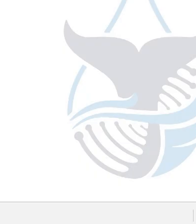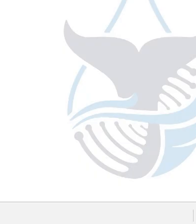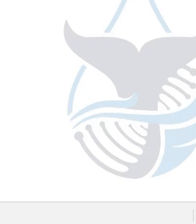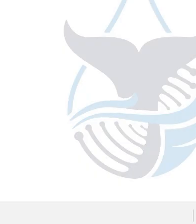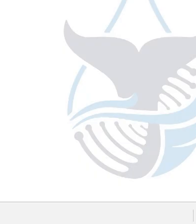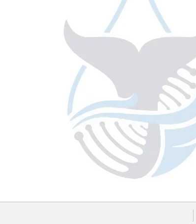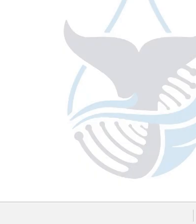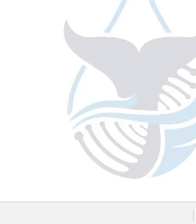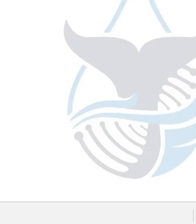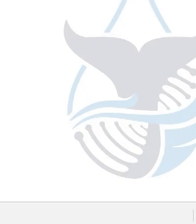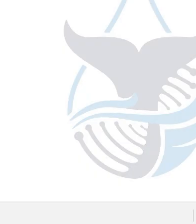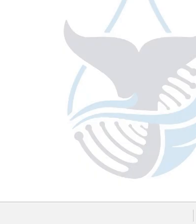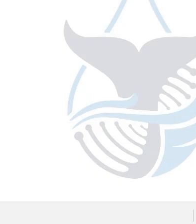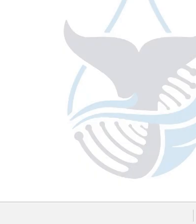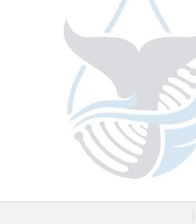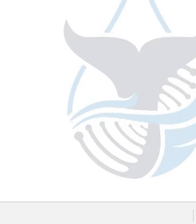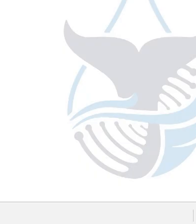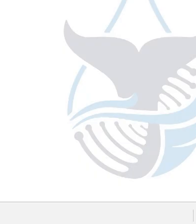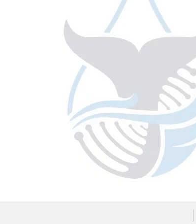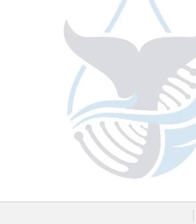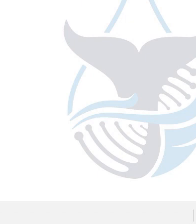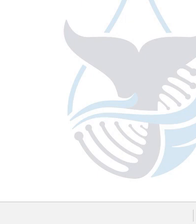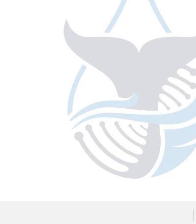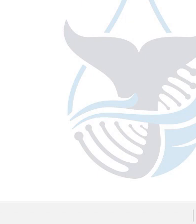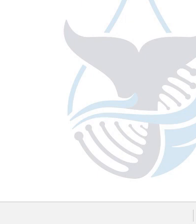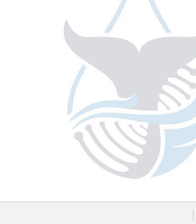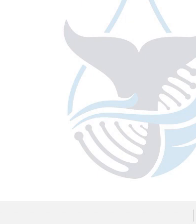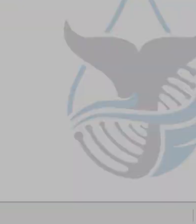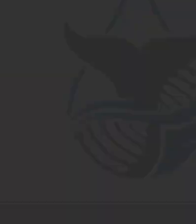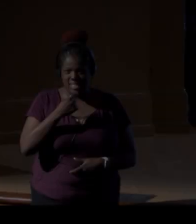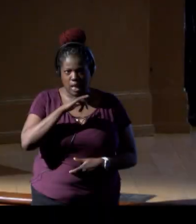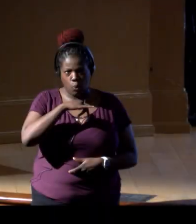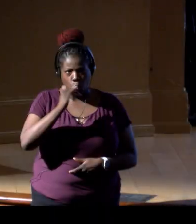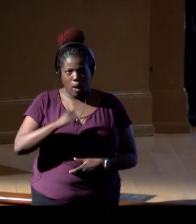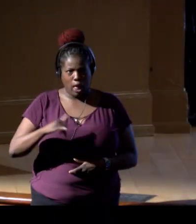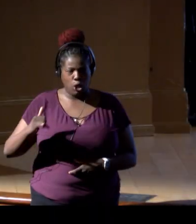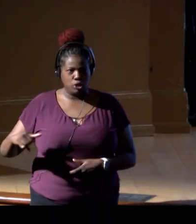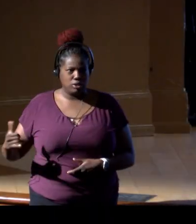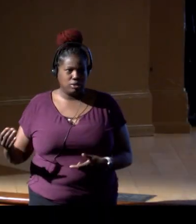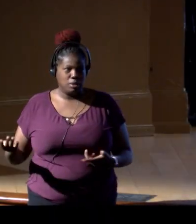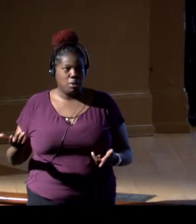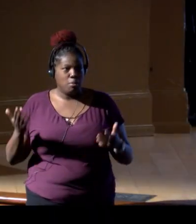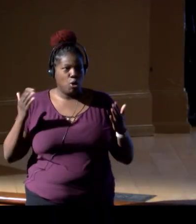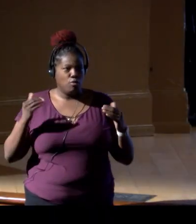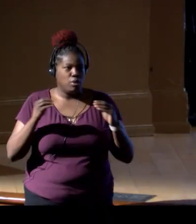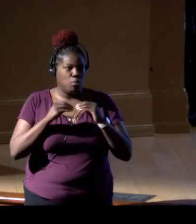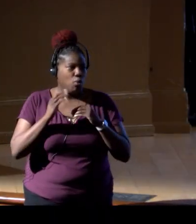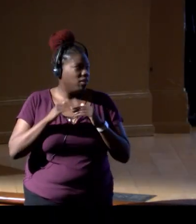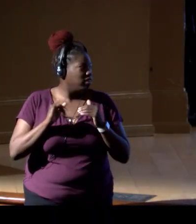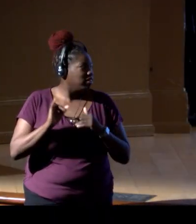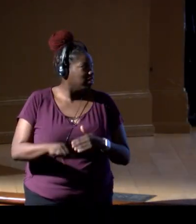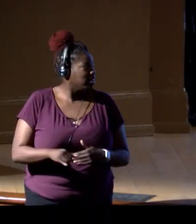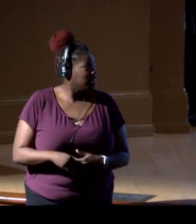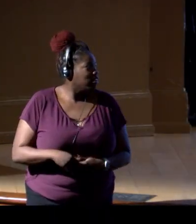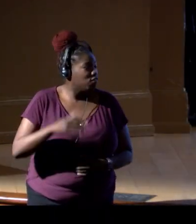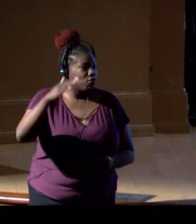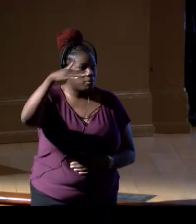Thank you. I thought he was gonna say whales, but hopefully more than that. From space to whales.